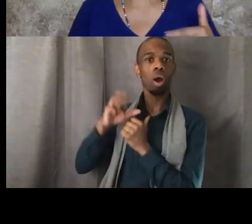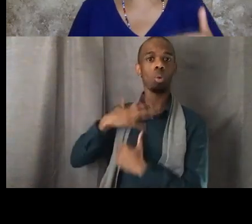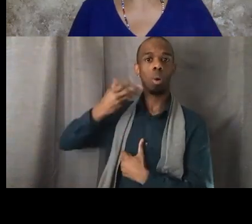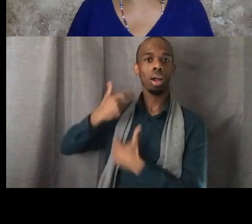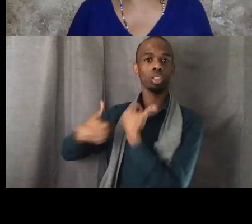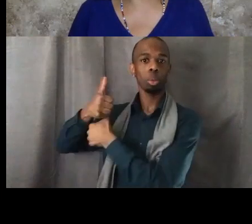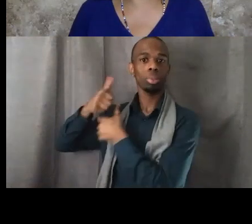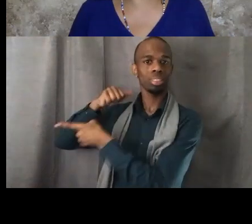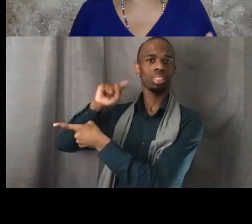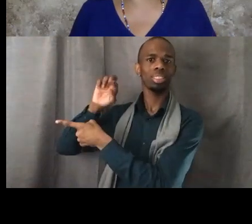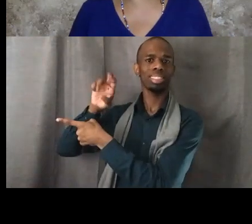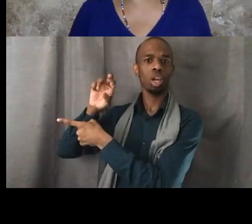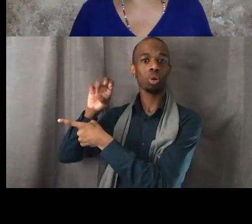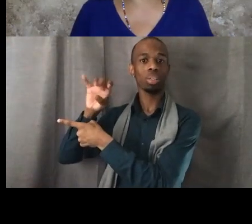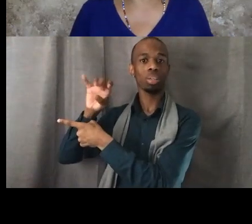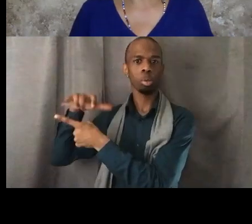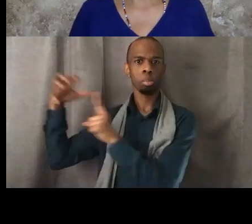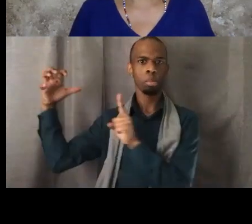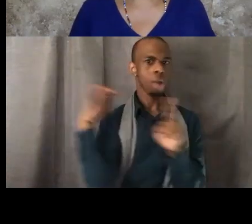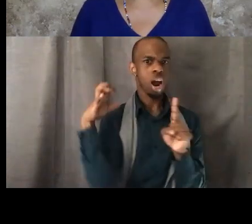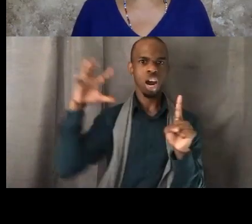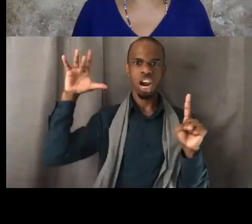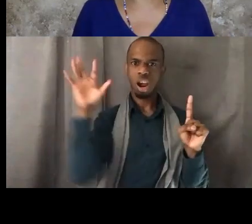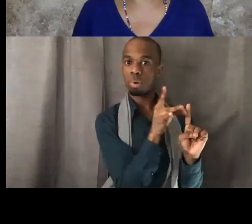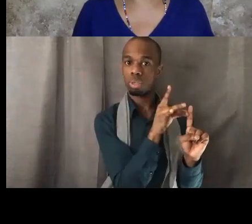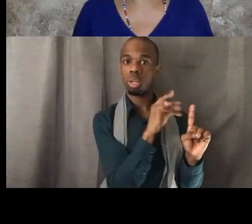and policing and governments are intertwined